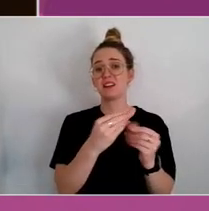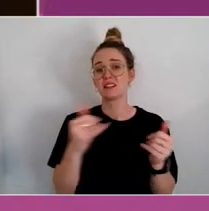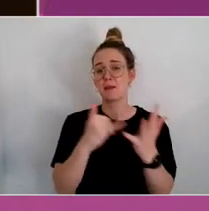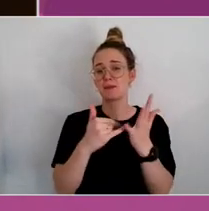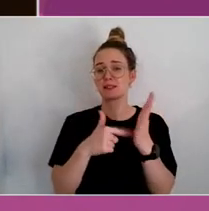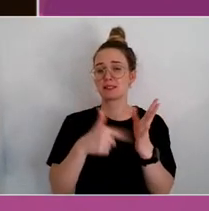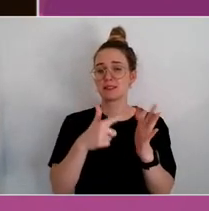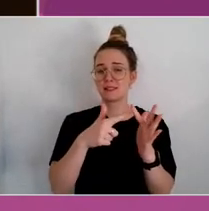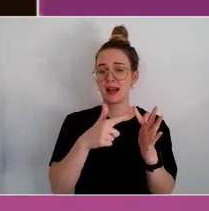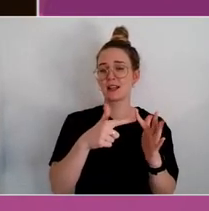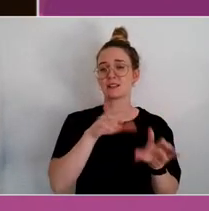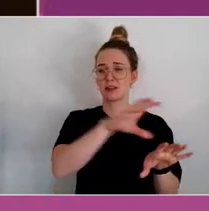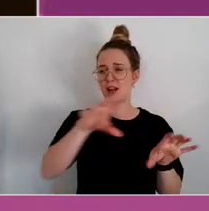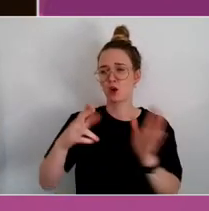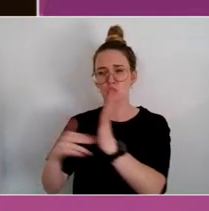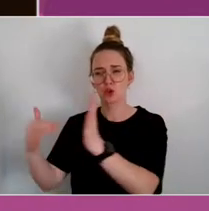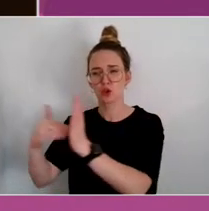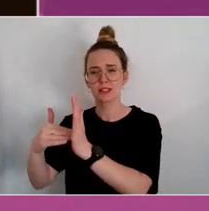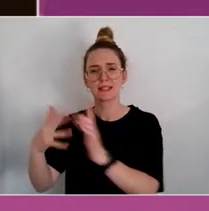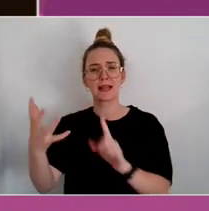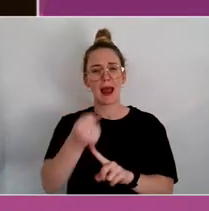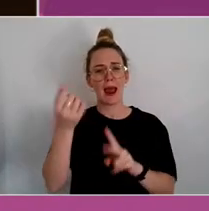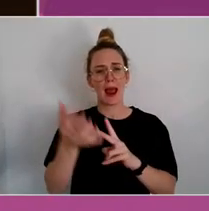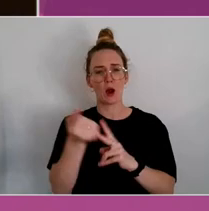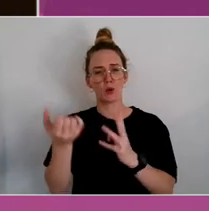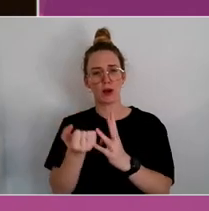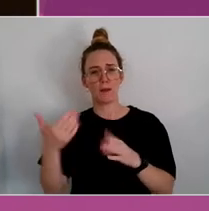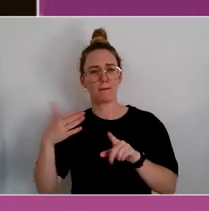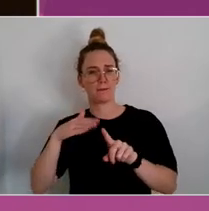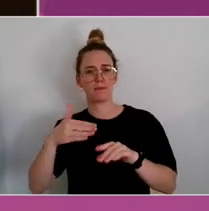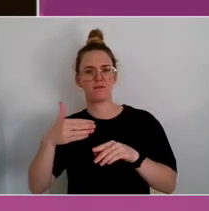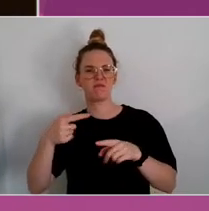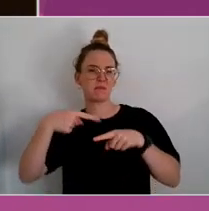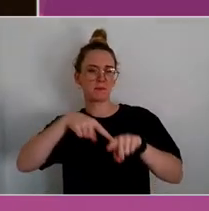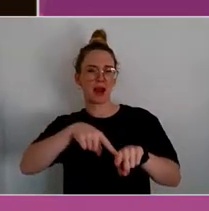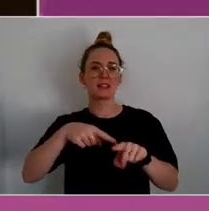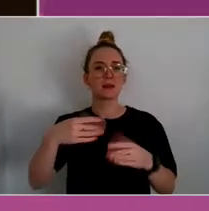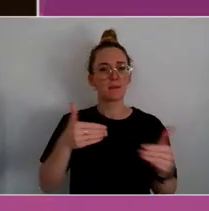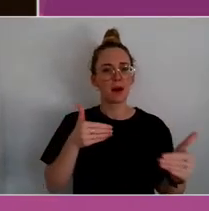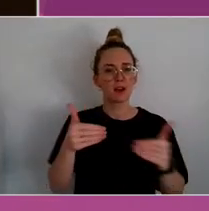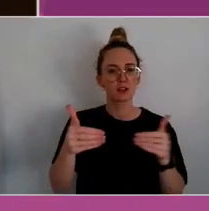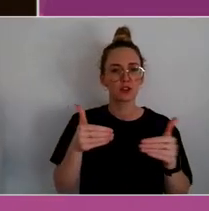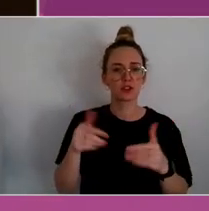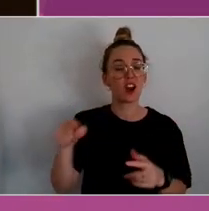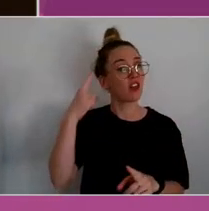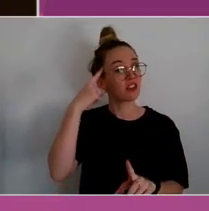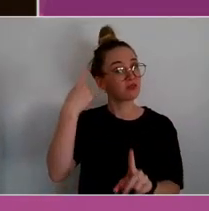It's a very positive step forward. It says what is government trying to achieve?